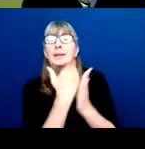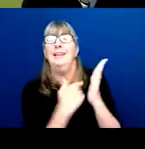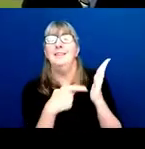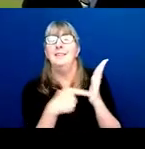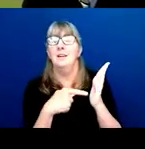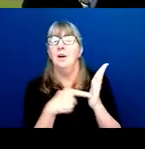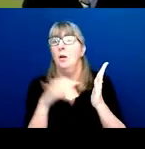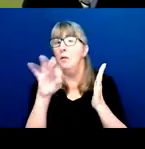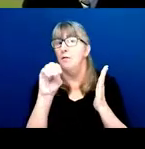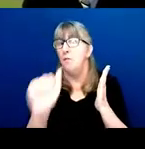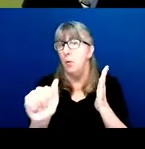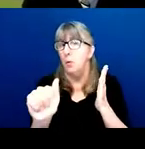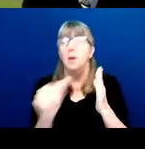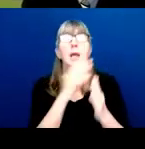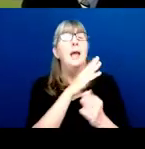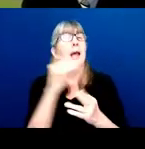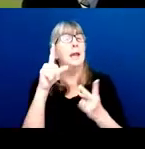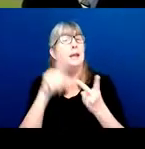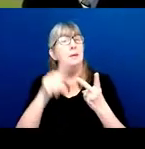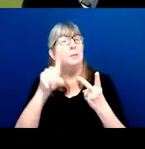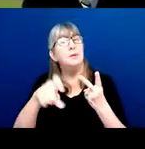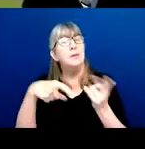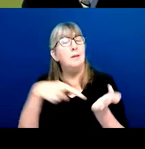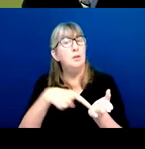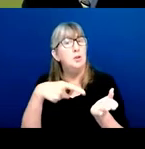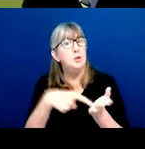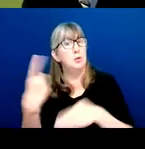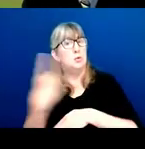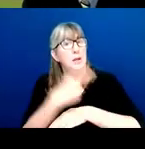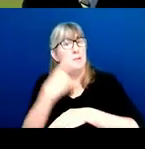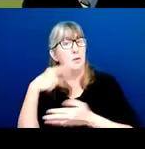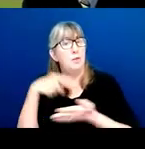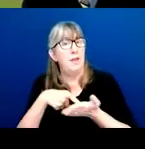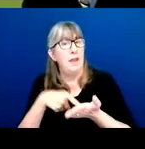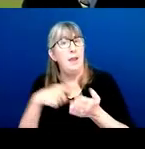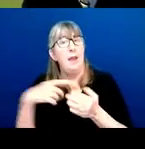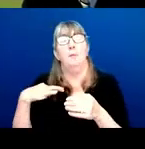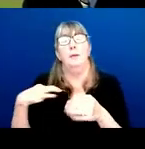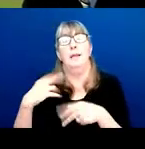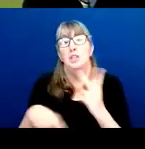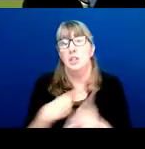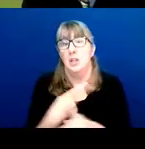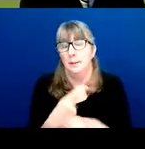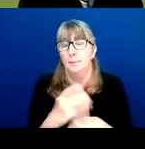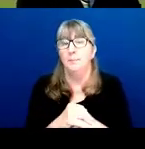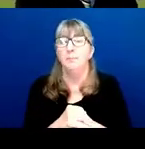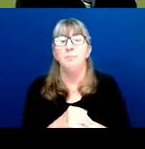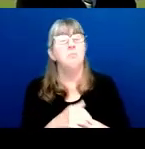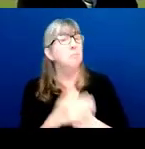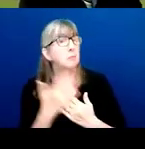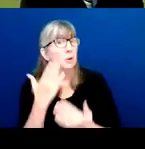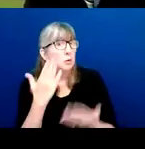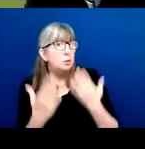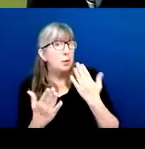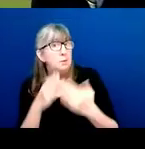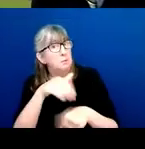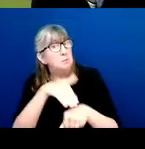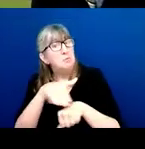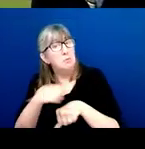and there must be a due date for that application type. So it might be you submit under a PAR,